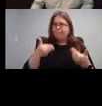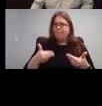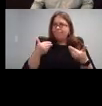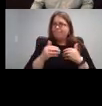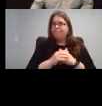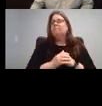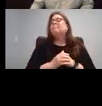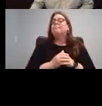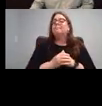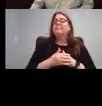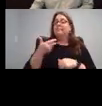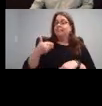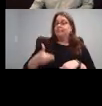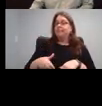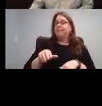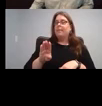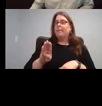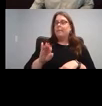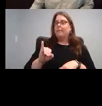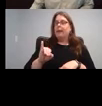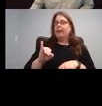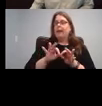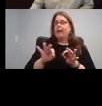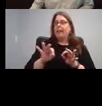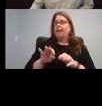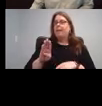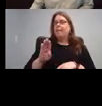I am a bilingual speech language pathologist. I do I do therapy